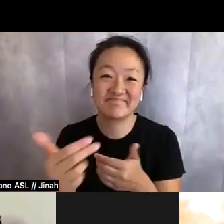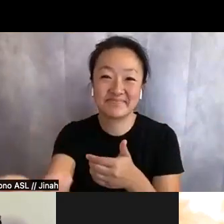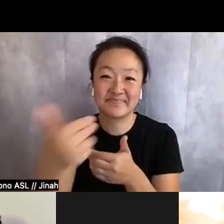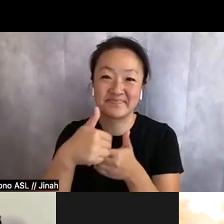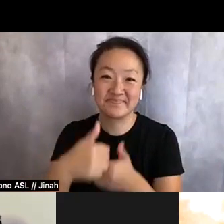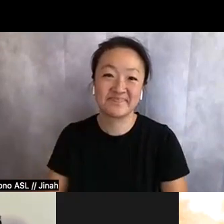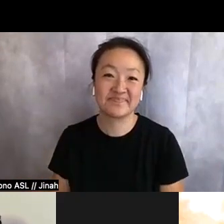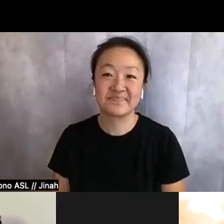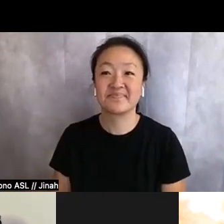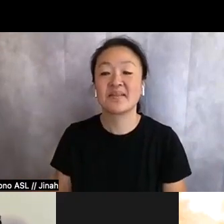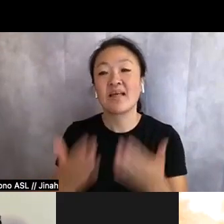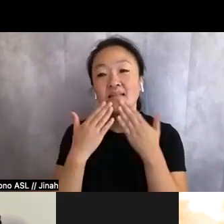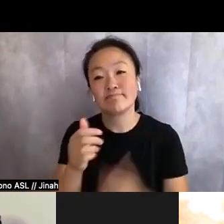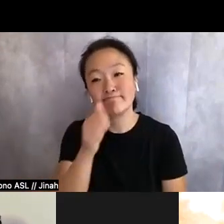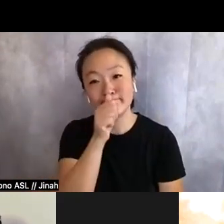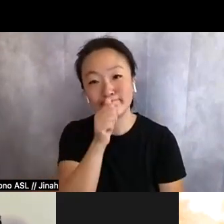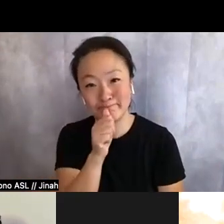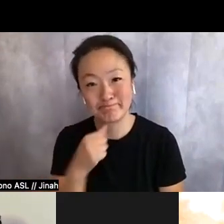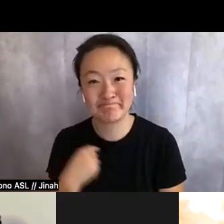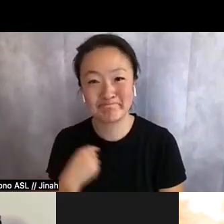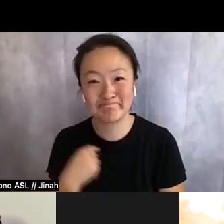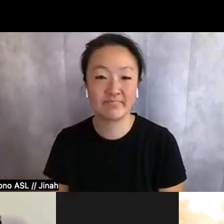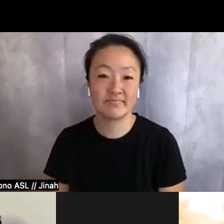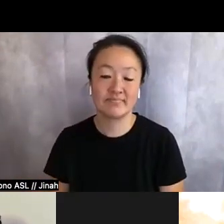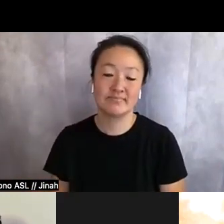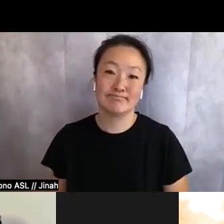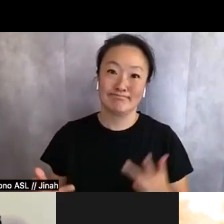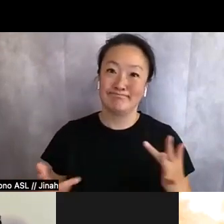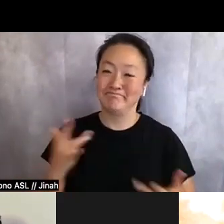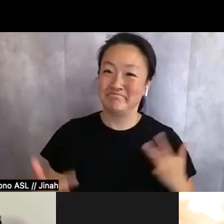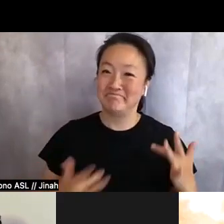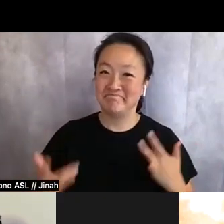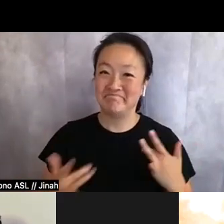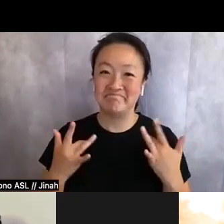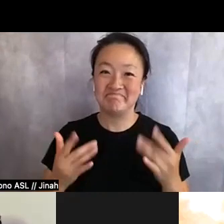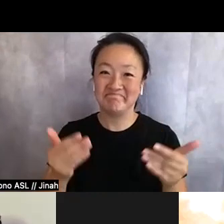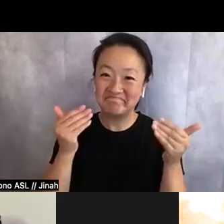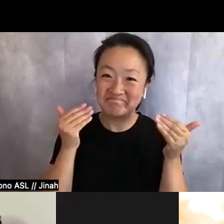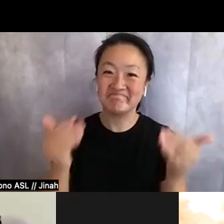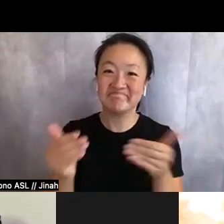Thank you for being patient with us. We are so excited to get this evening started with you.